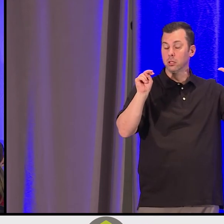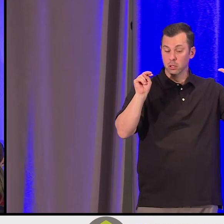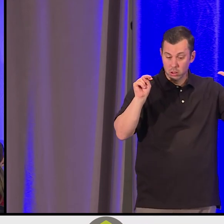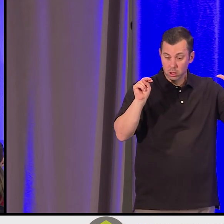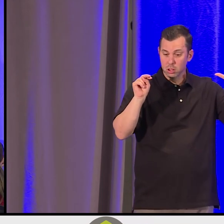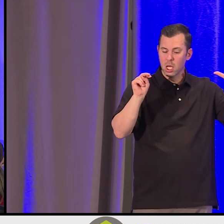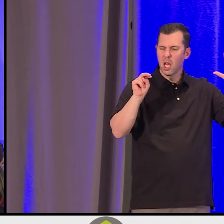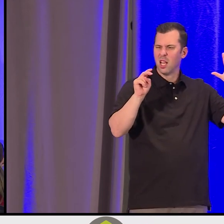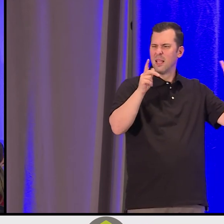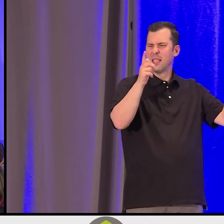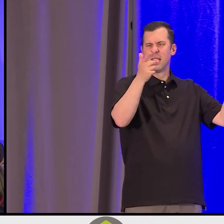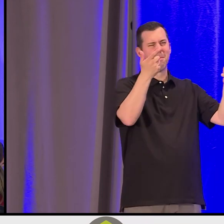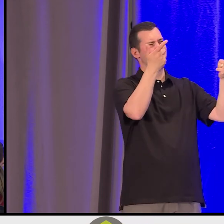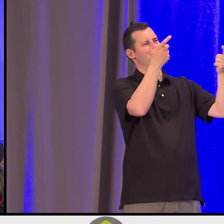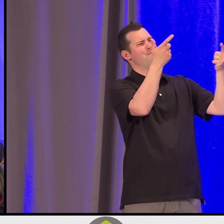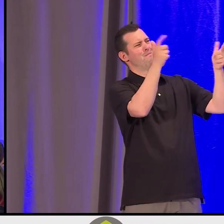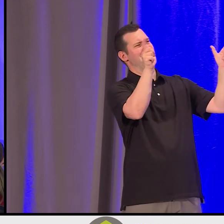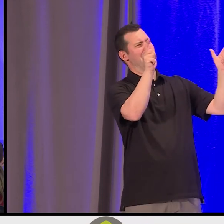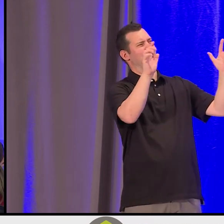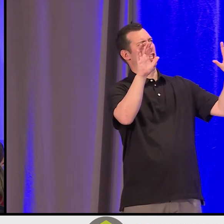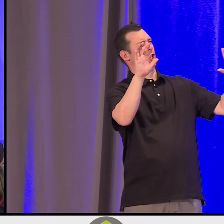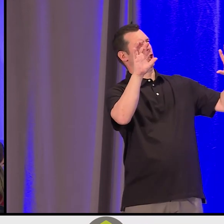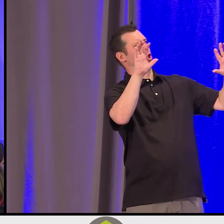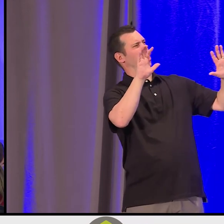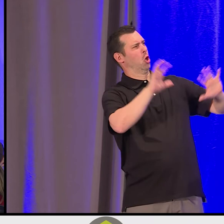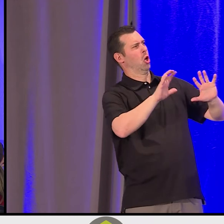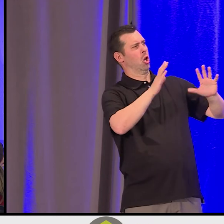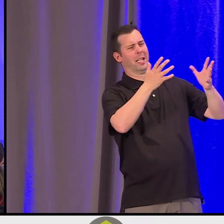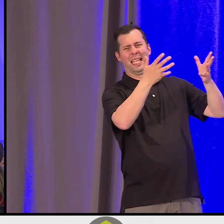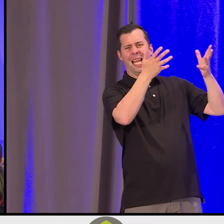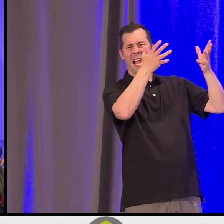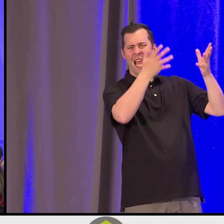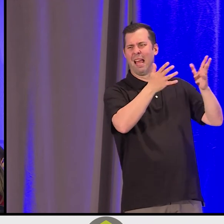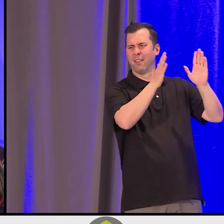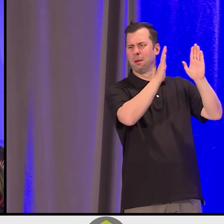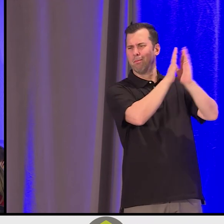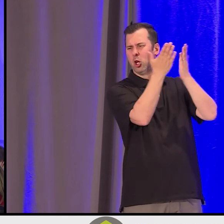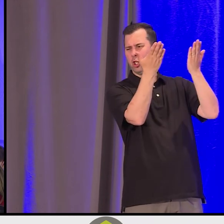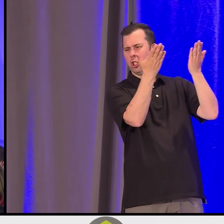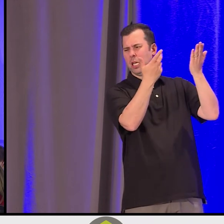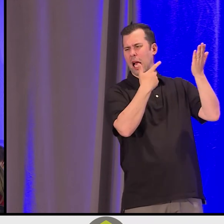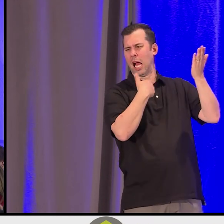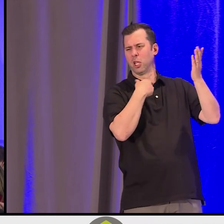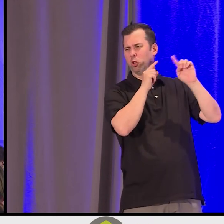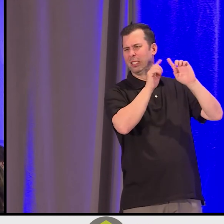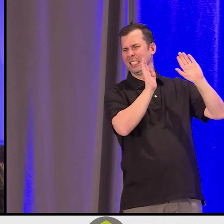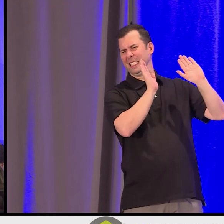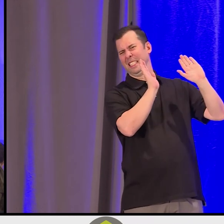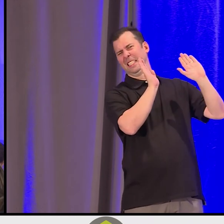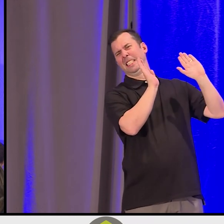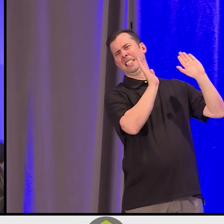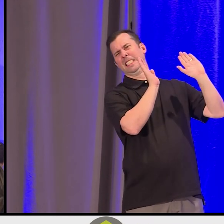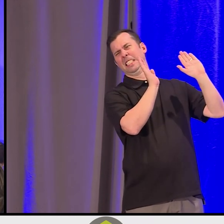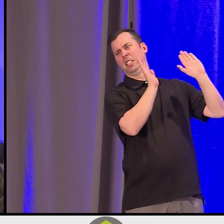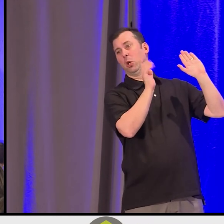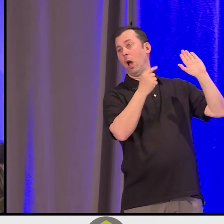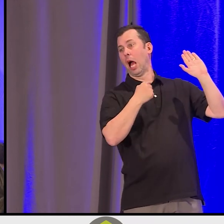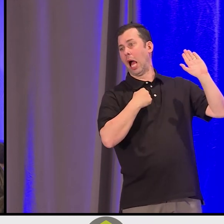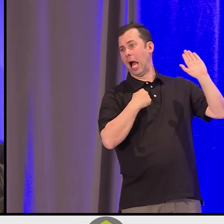heavy book -- and I couldn't push it up. And my vision was it would take all of us." Anthon, I need your help.